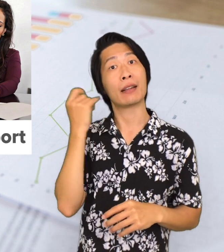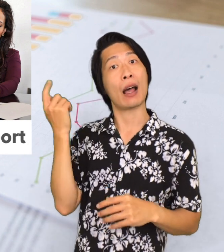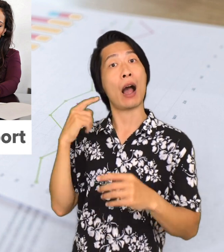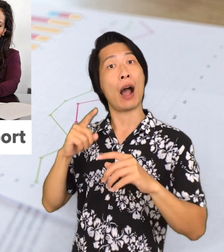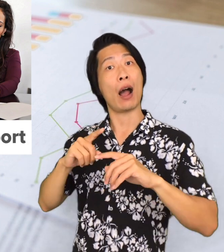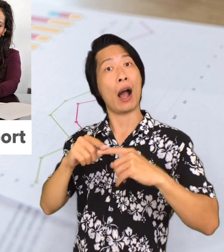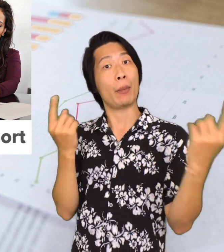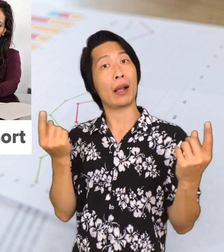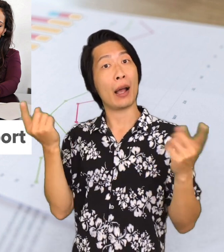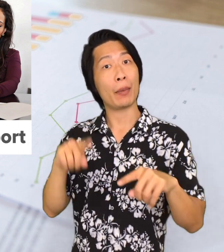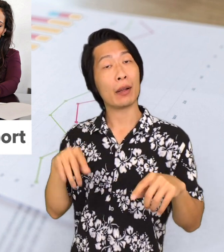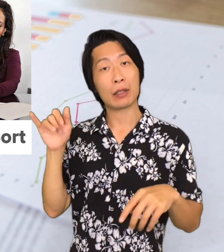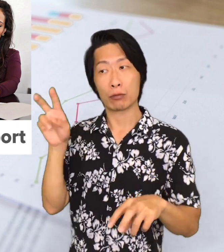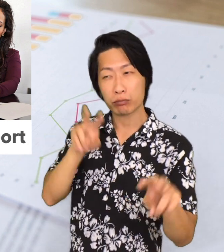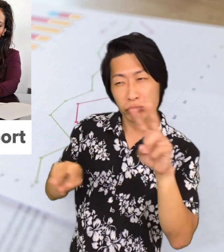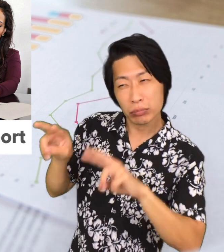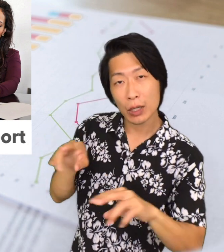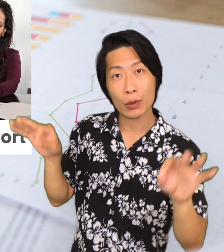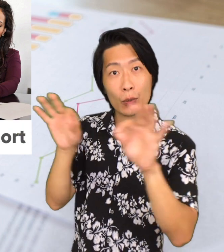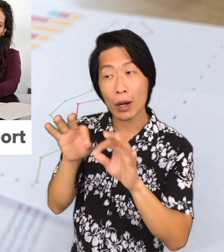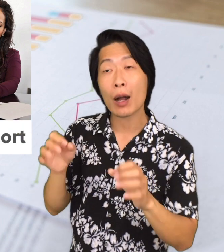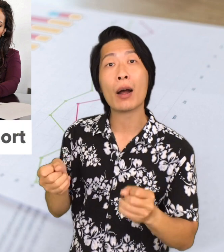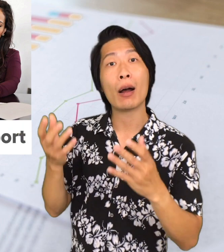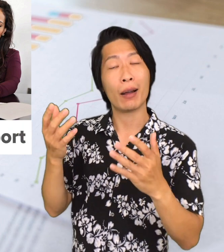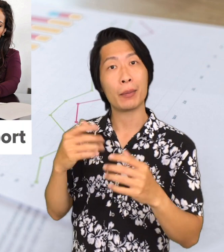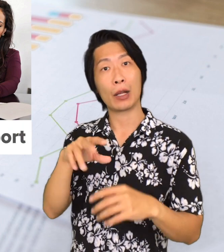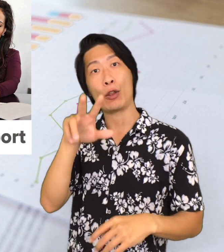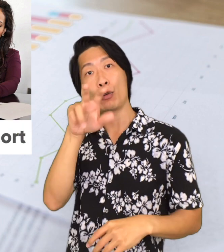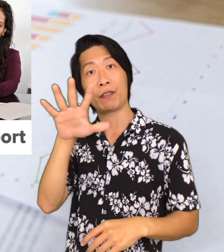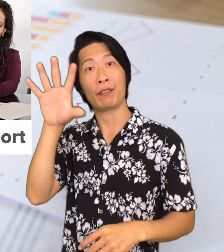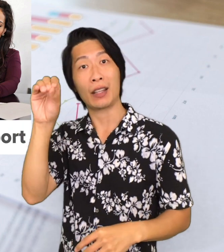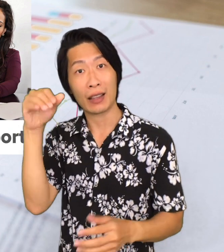However, if the opposite happens, if the appraisal comes in at $350,000